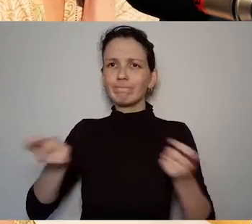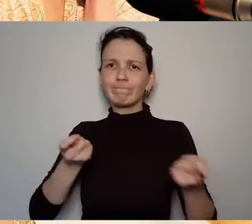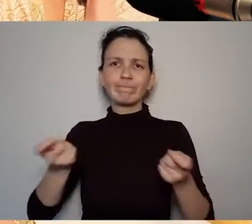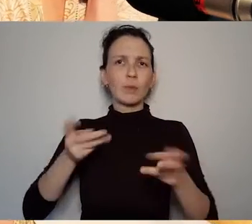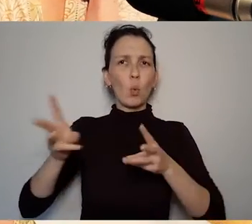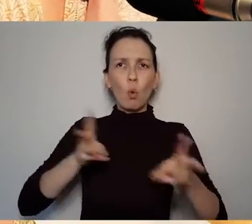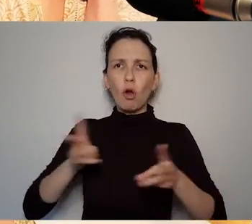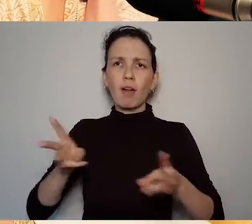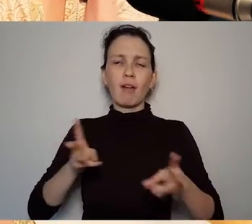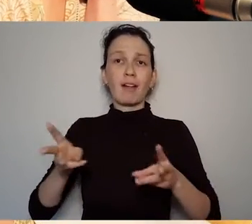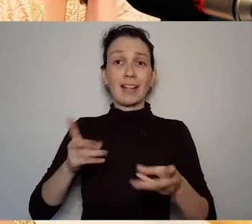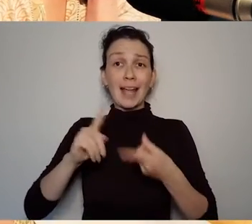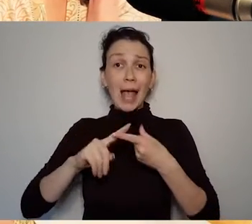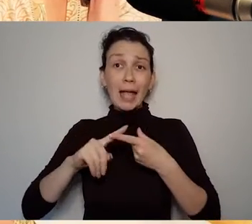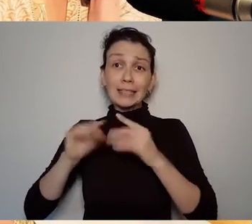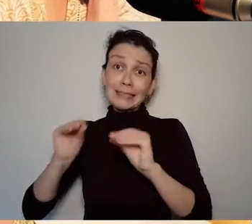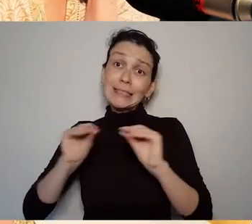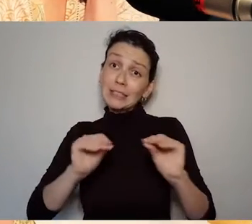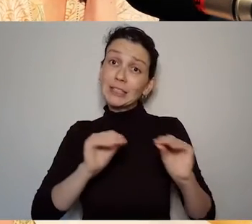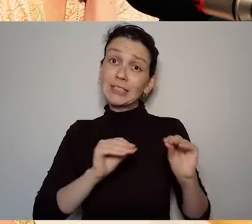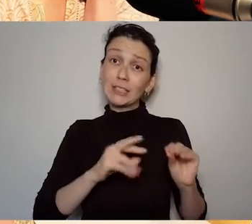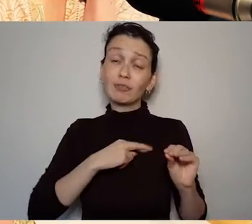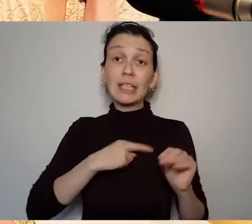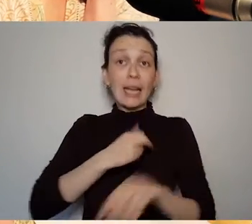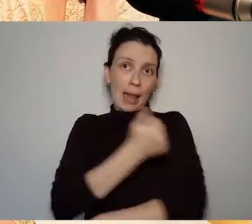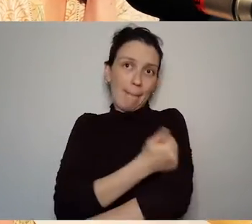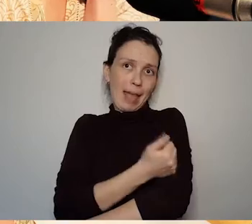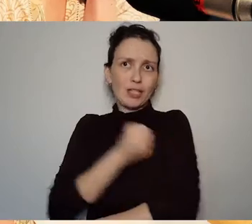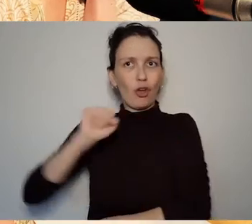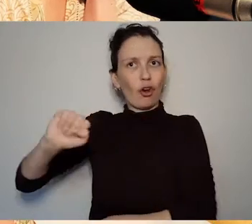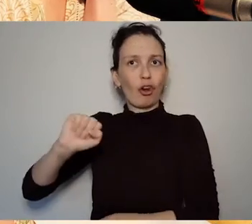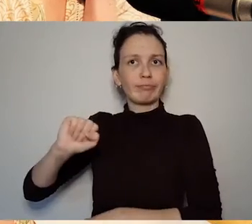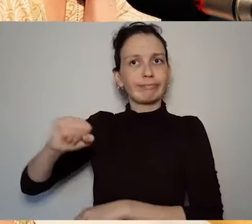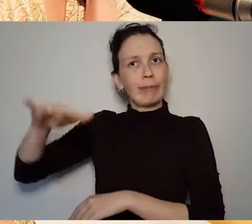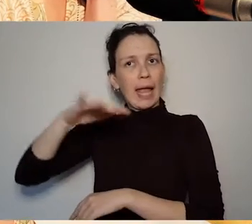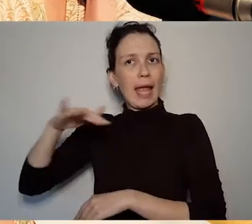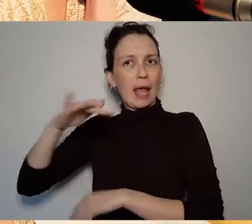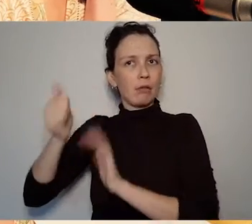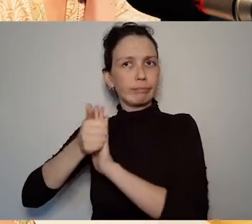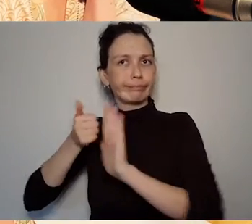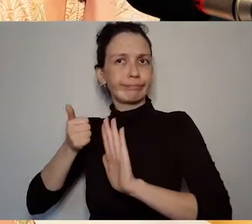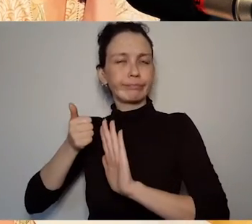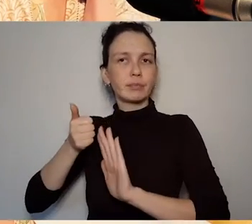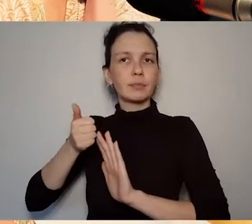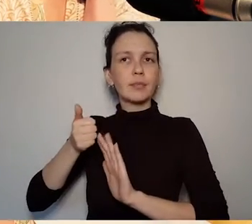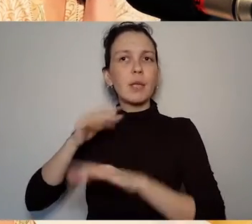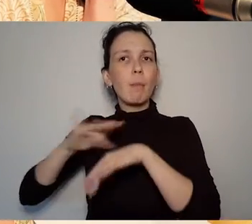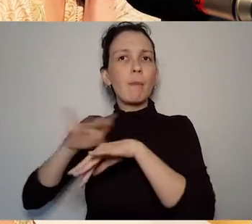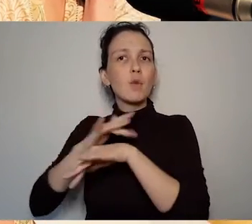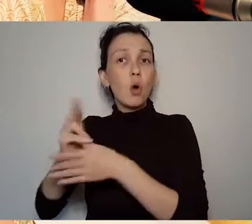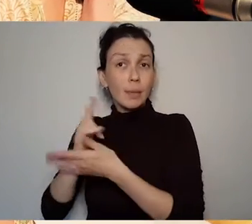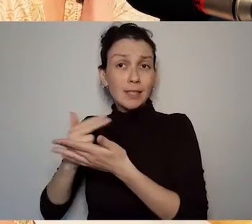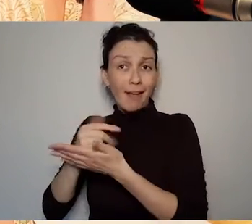discipline is performance art and Amanda has said in interviews the first thing I do is